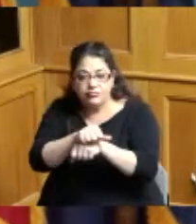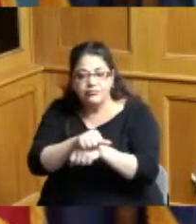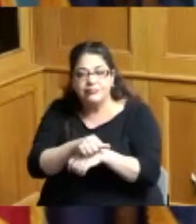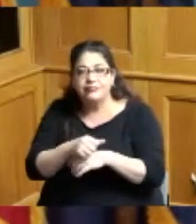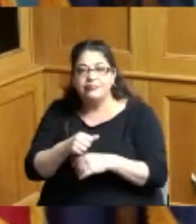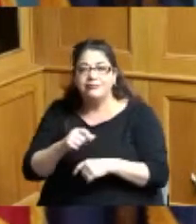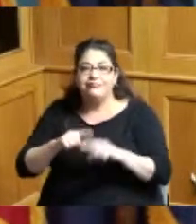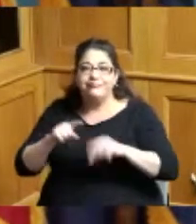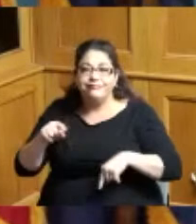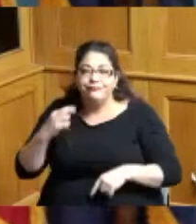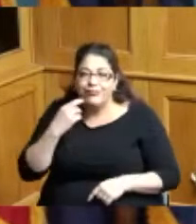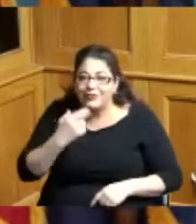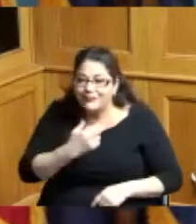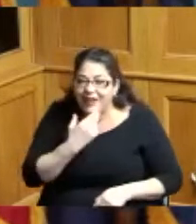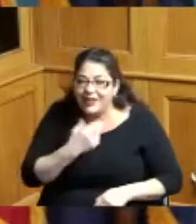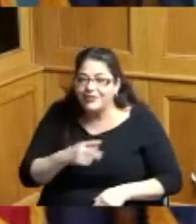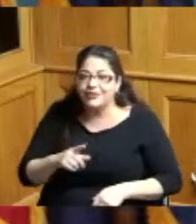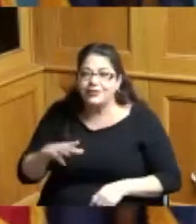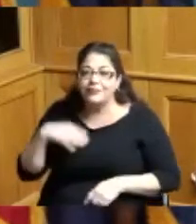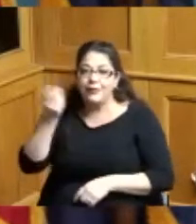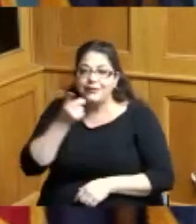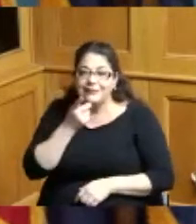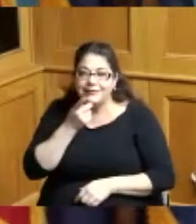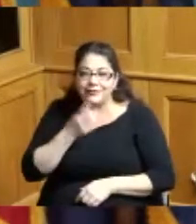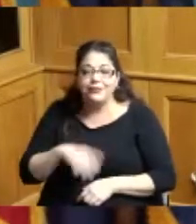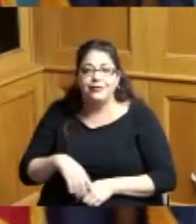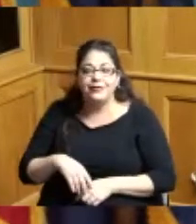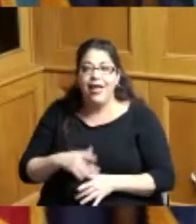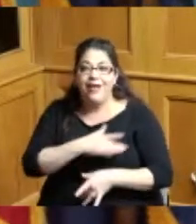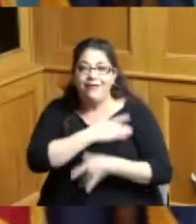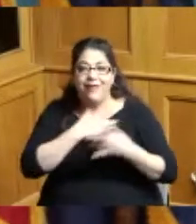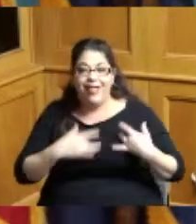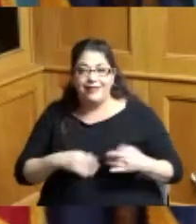various restaurants and those are getting booked you know it is valentine's weekend so I encourage